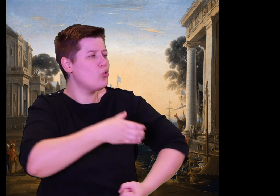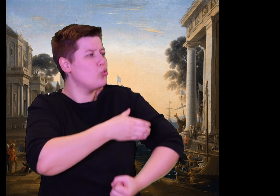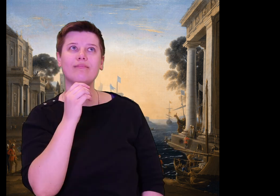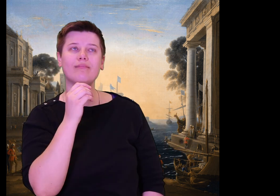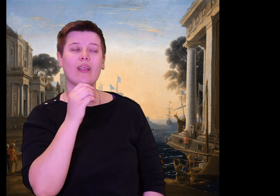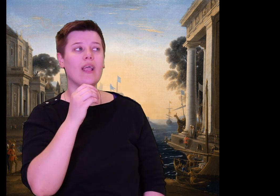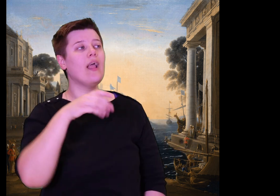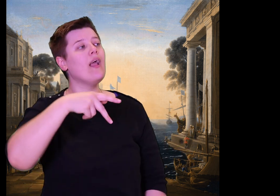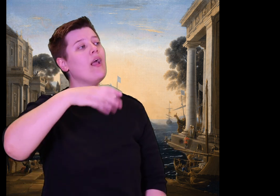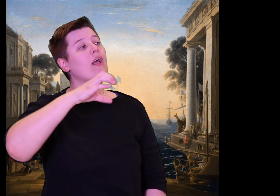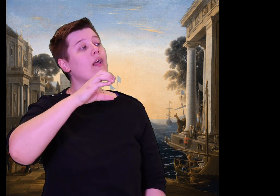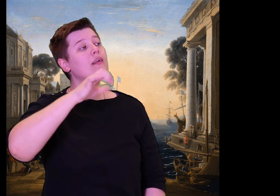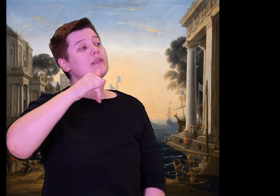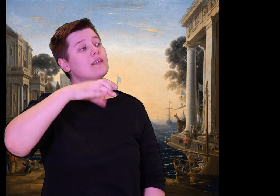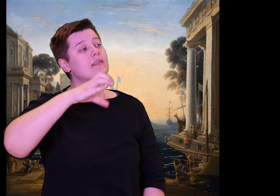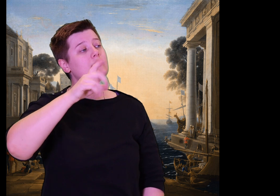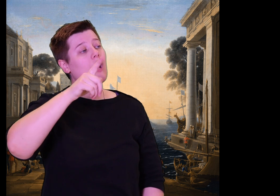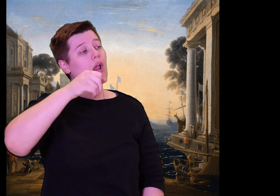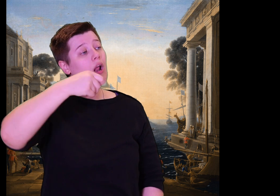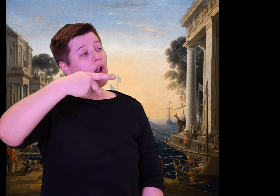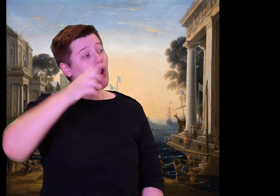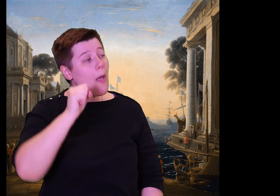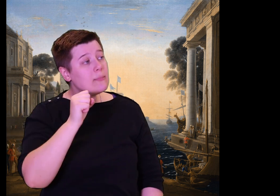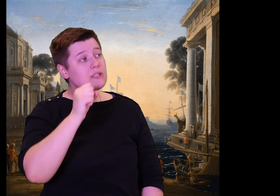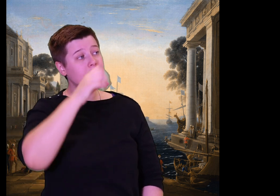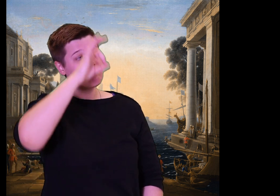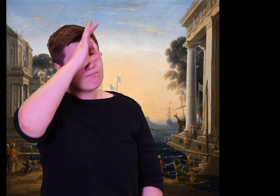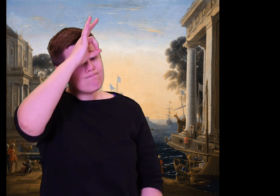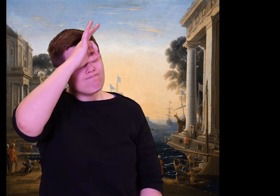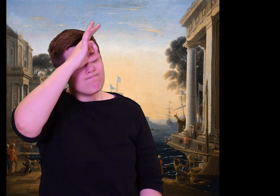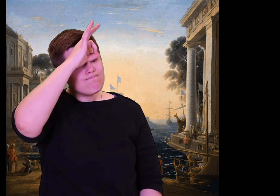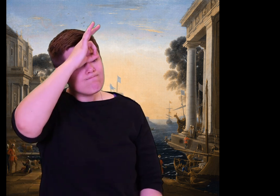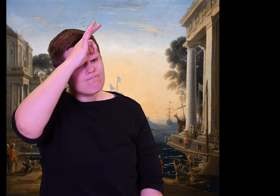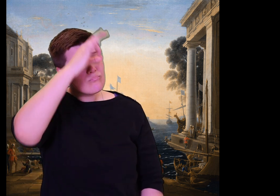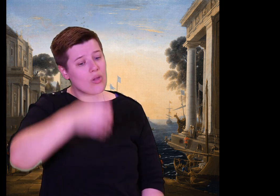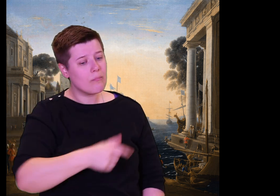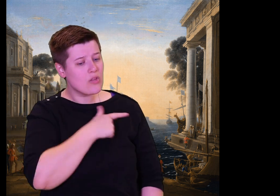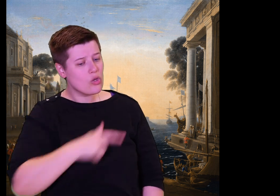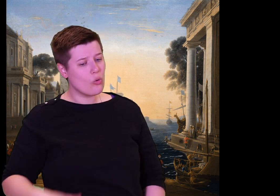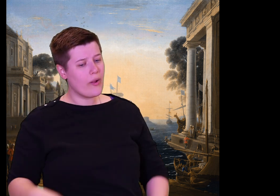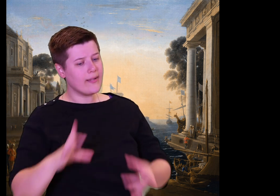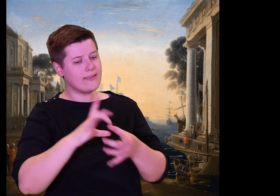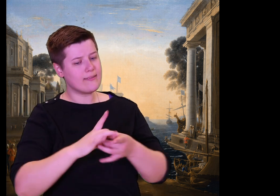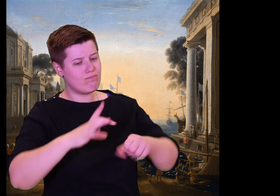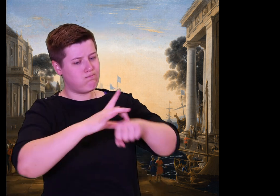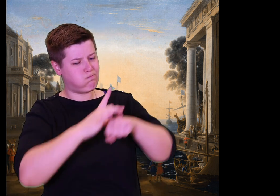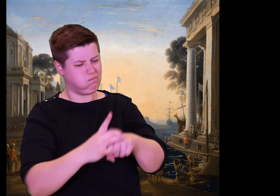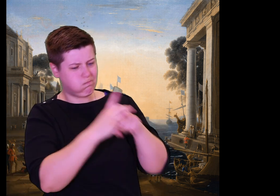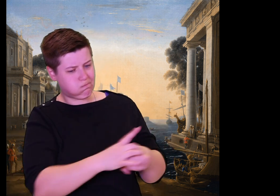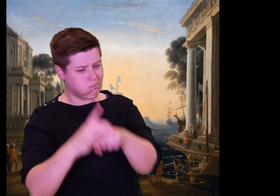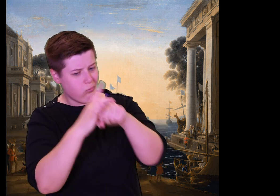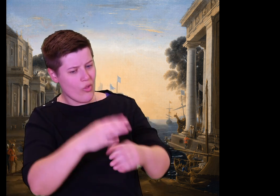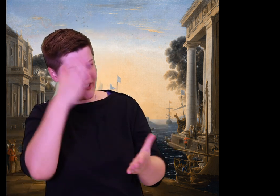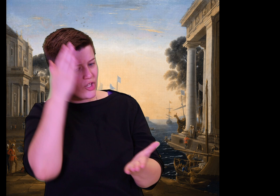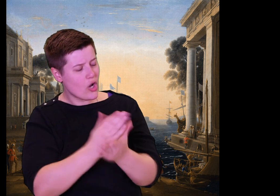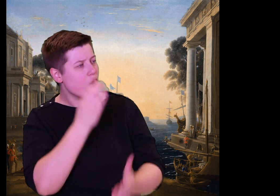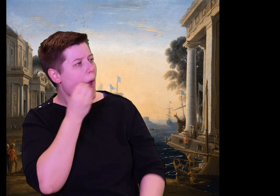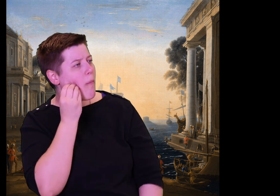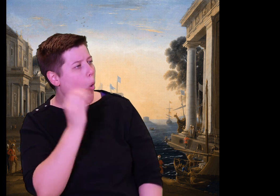He must go home. And I will go to Ithaca to rouse the courage of his son,